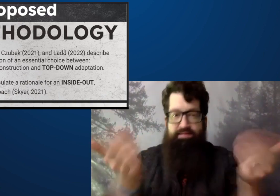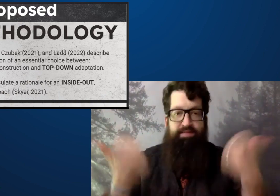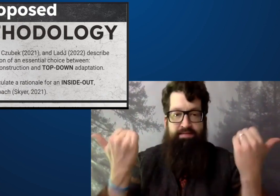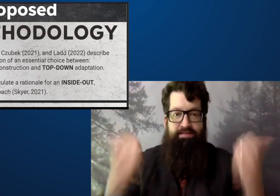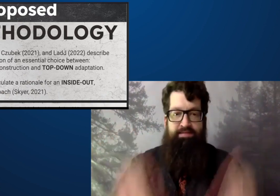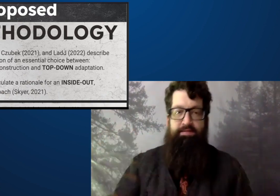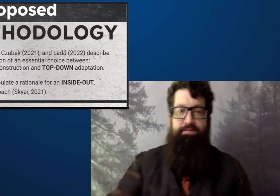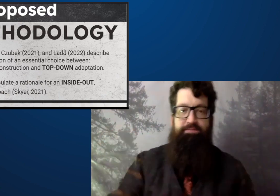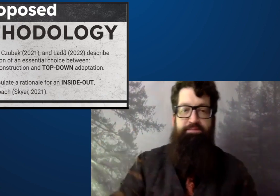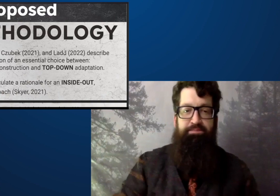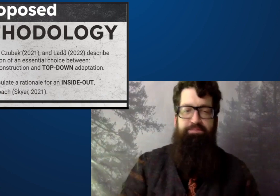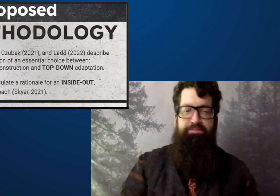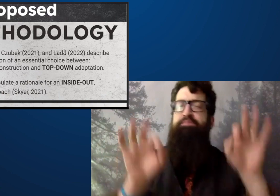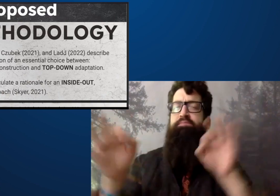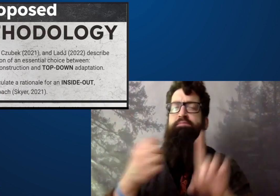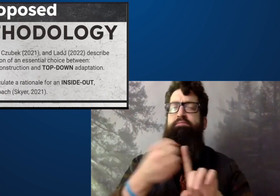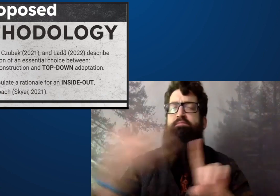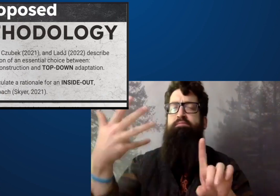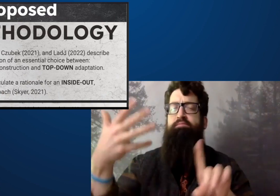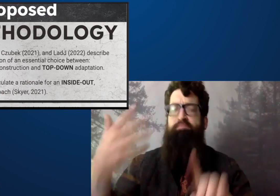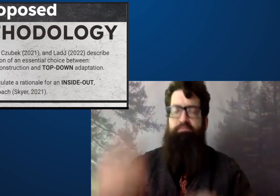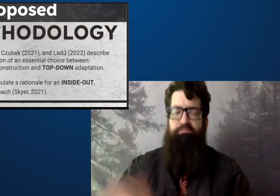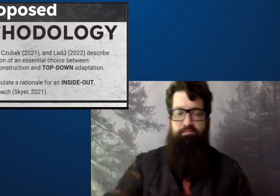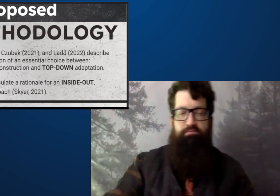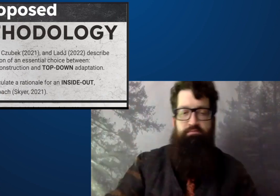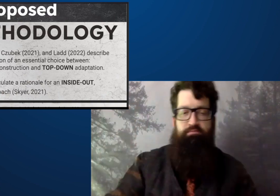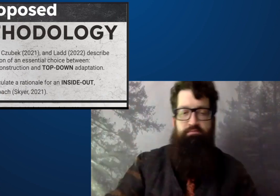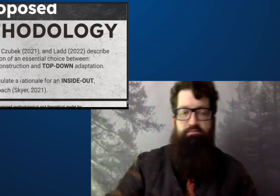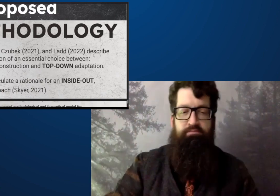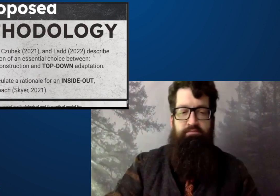You have the deaf community again.